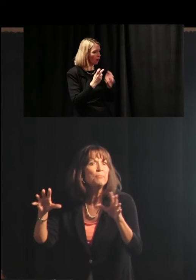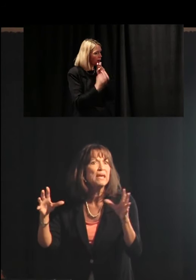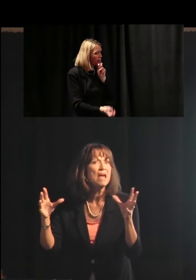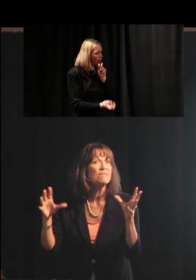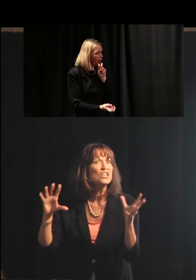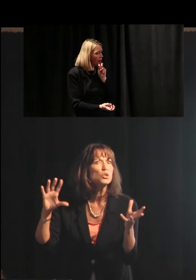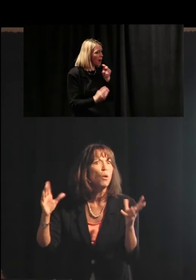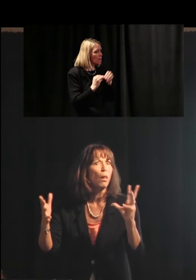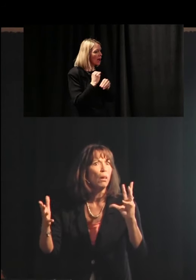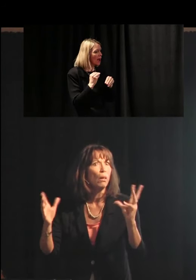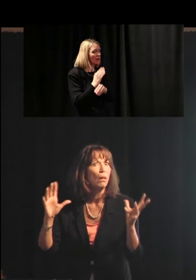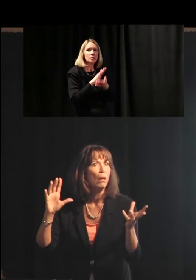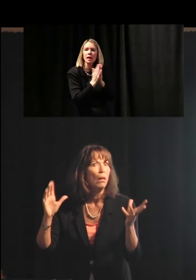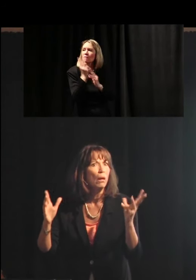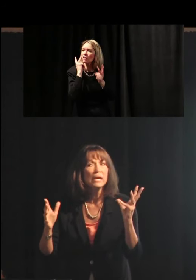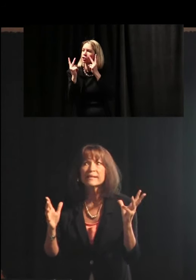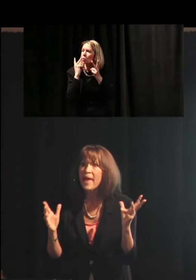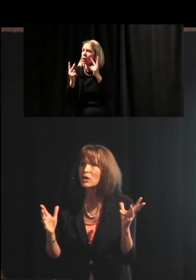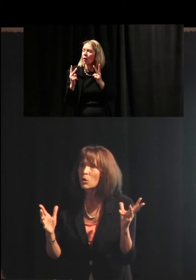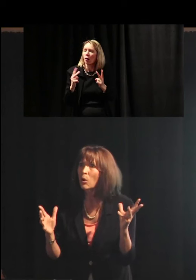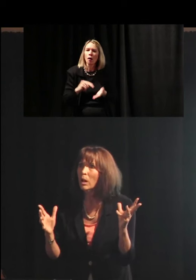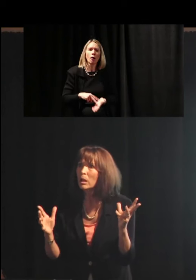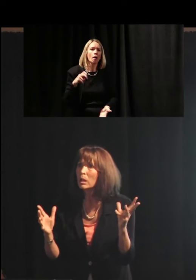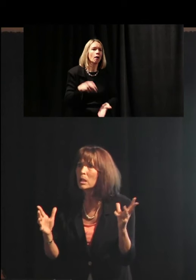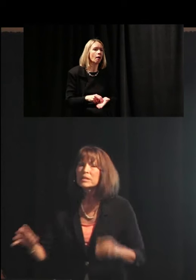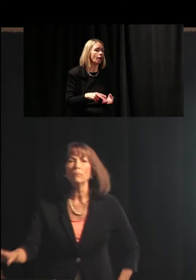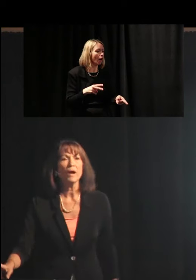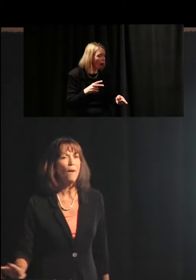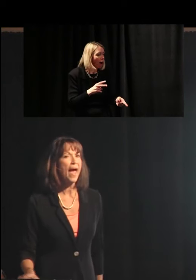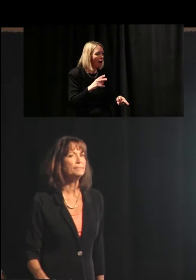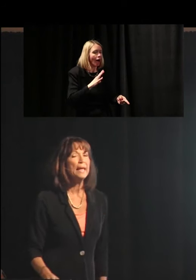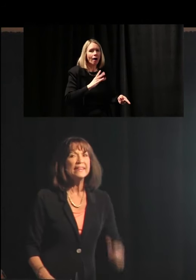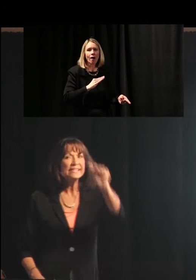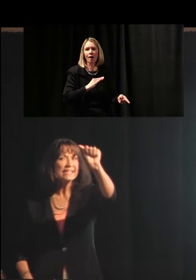math became visual. Isn't that cool? So, all right, this is an A, and this is a B,